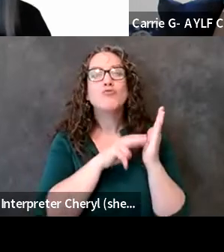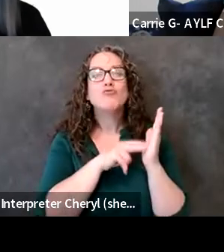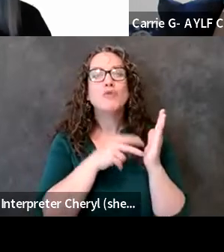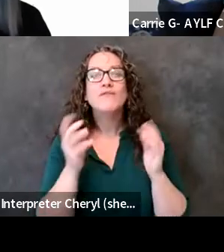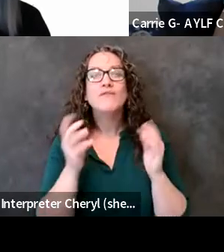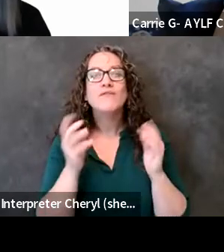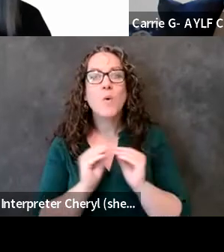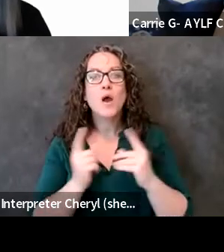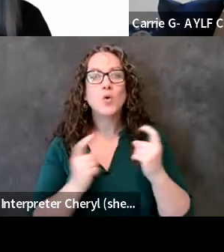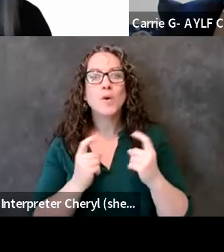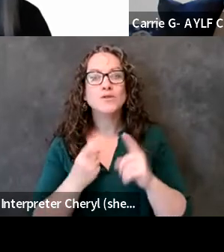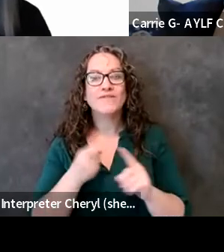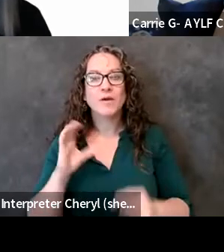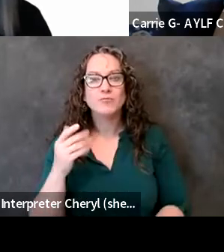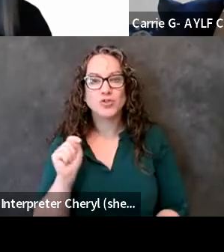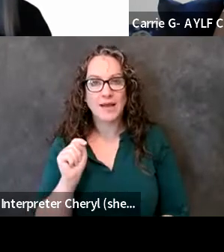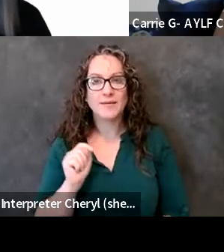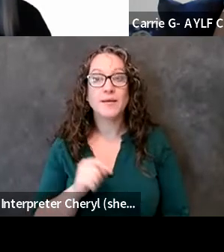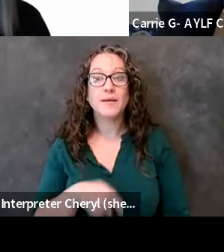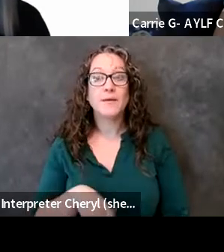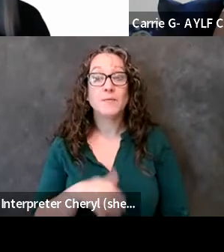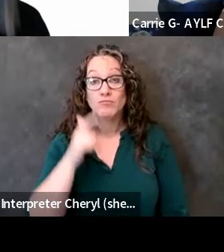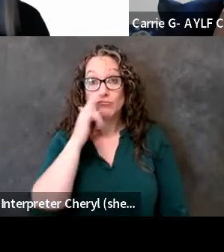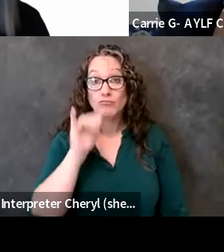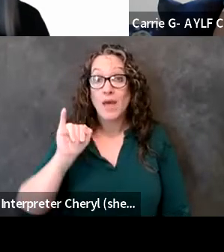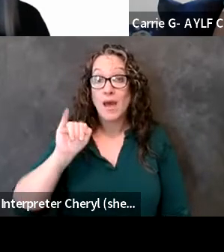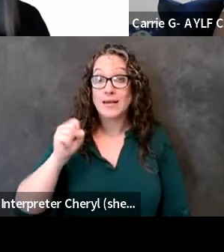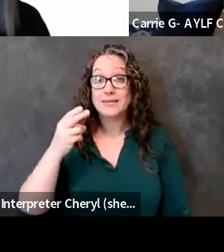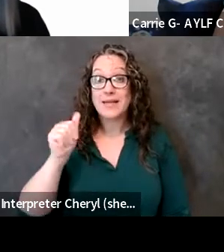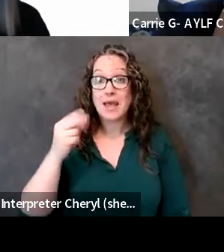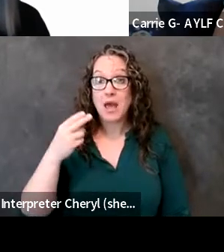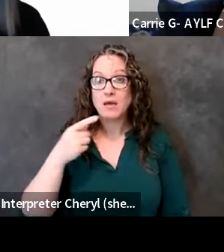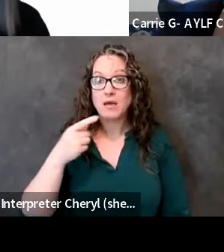as we wrap this up so it looks like isaiah would like to know what is the most oppressing issue for